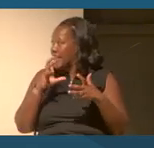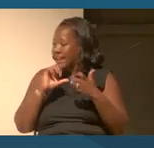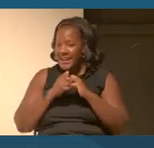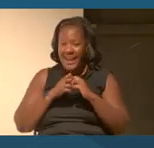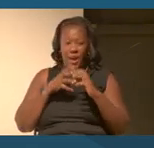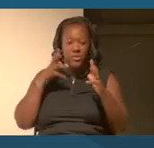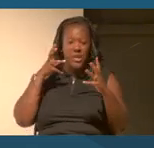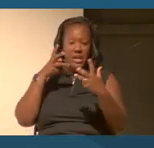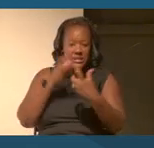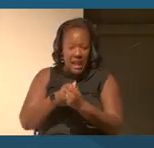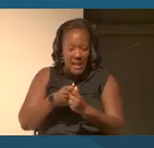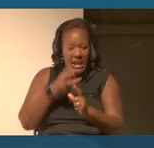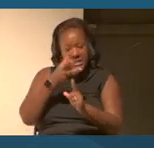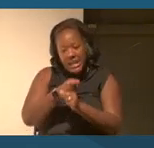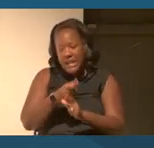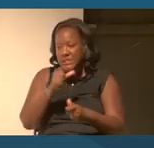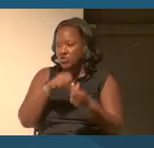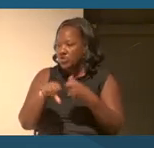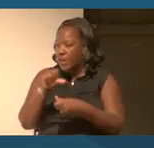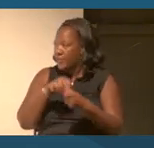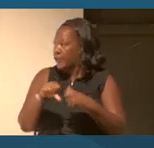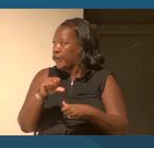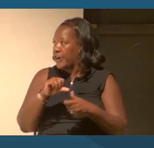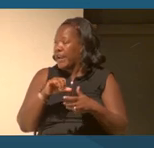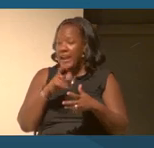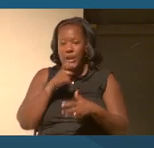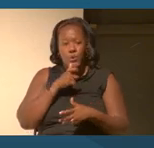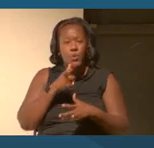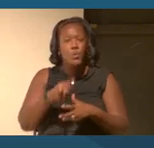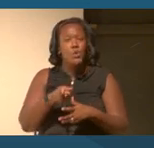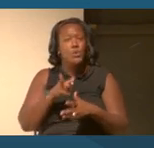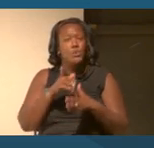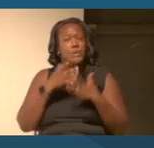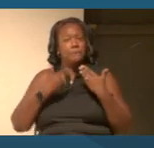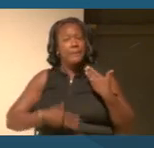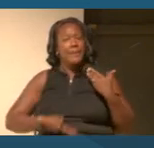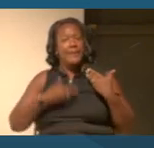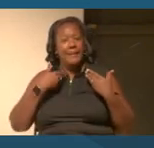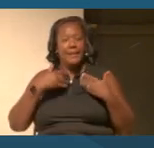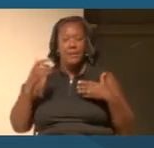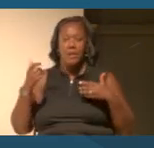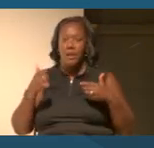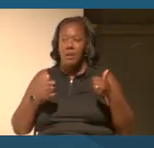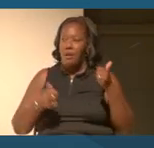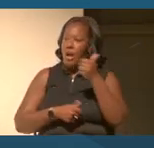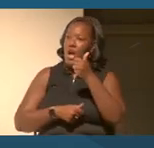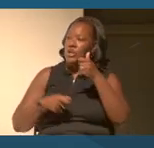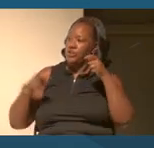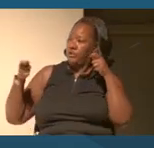And who who were you able to be under Islam if you were in the Catalan province?